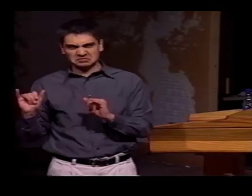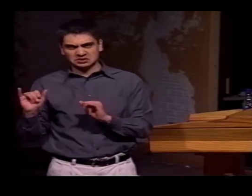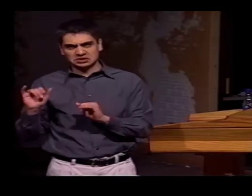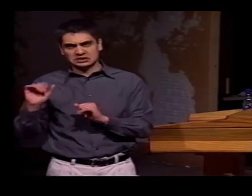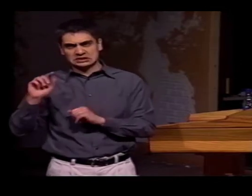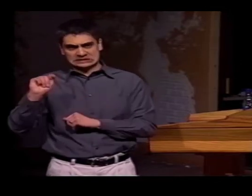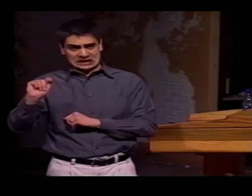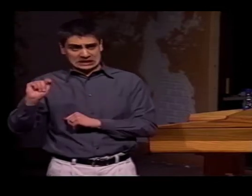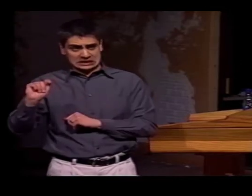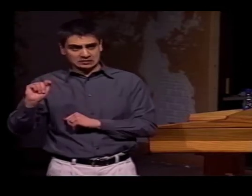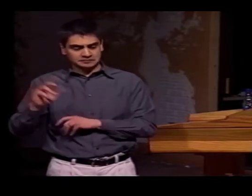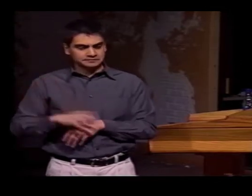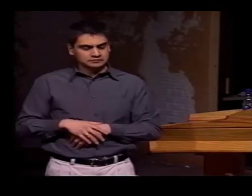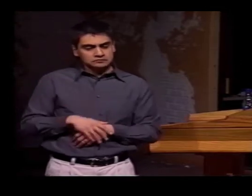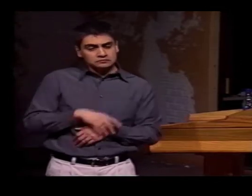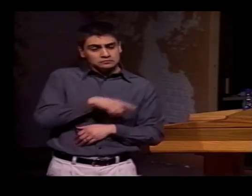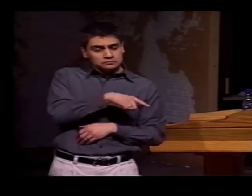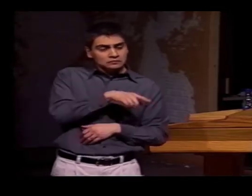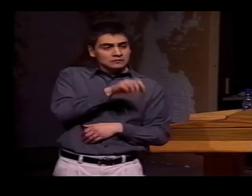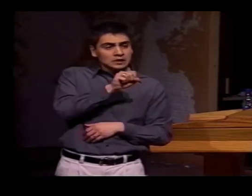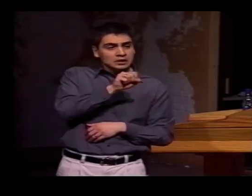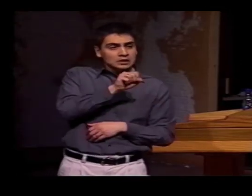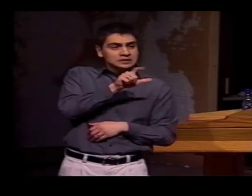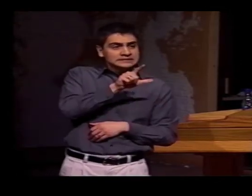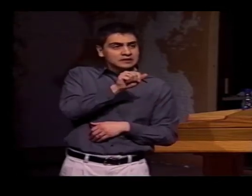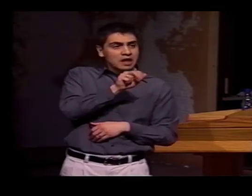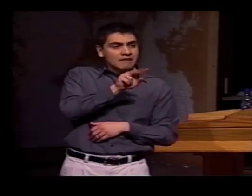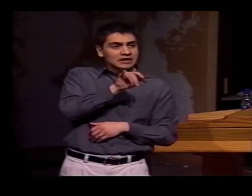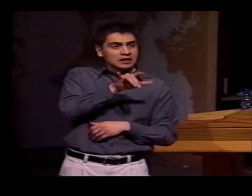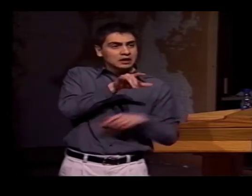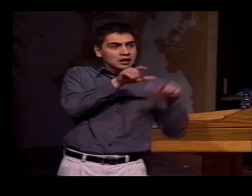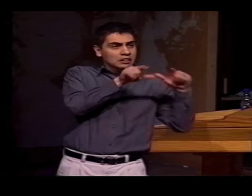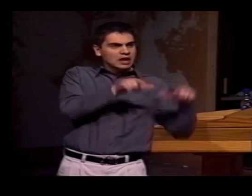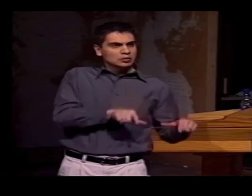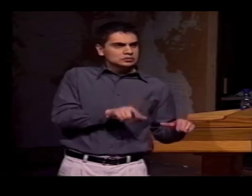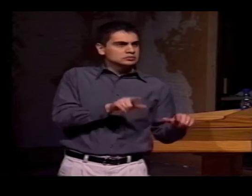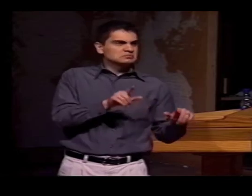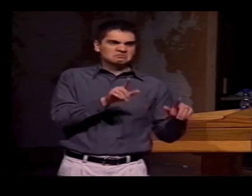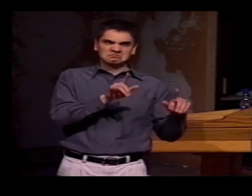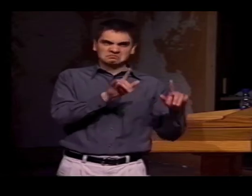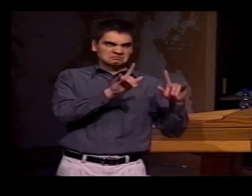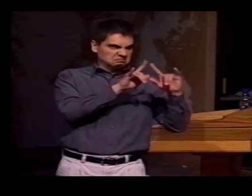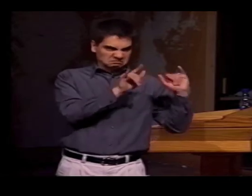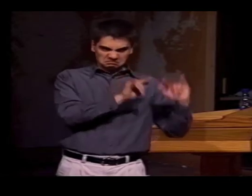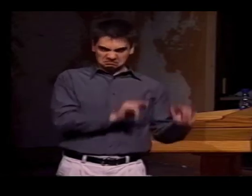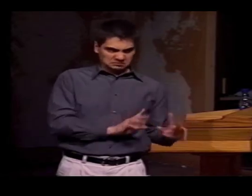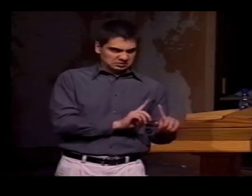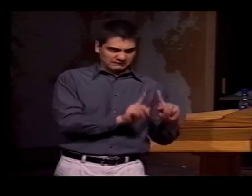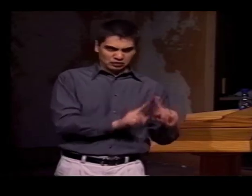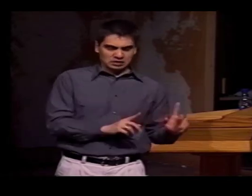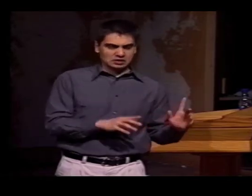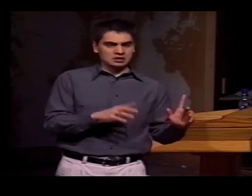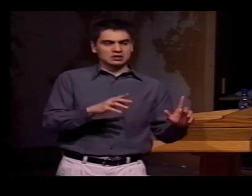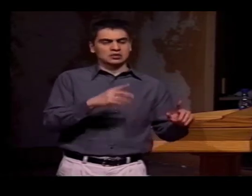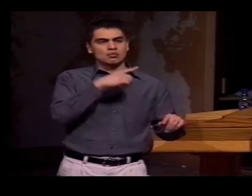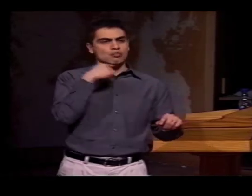...THE SOUND "T"--A LETTER. IN SLAVIC, LIKE, JUST...